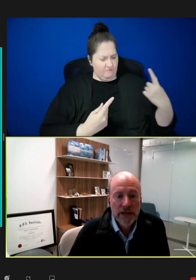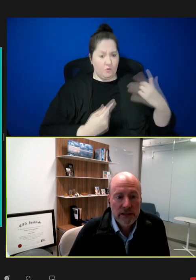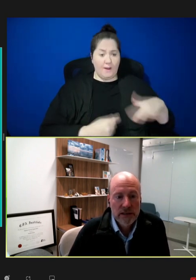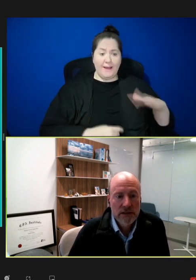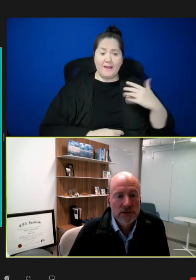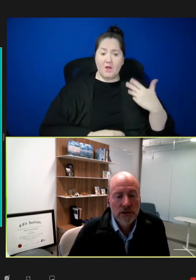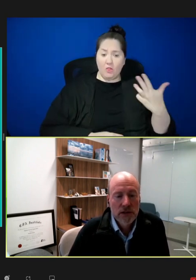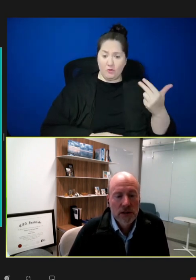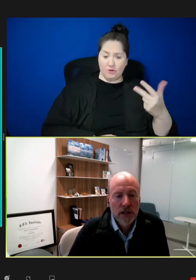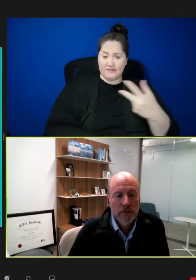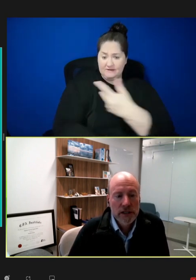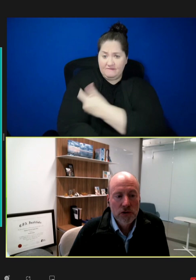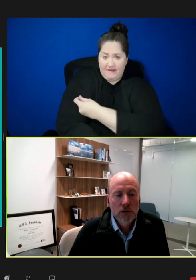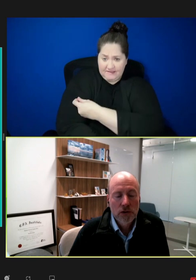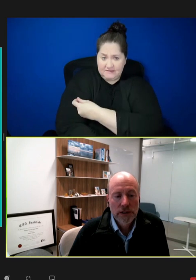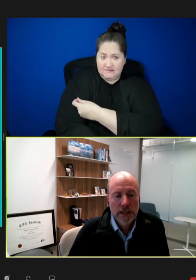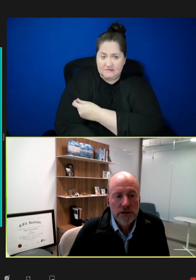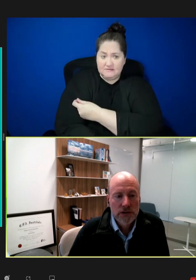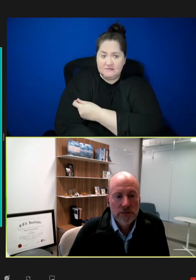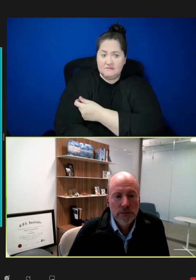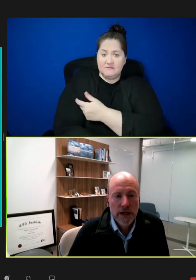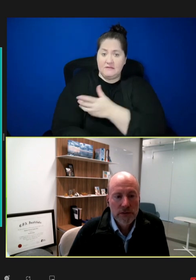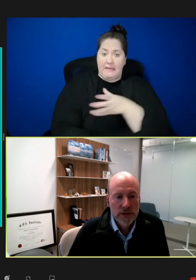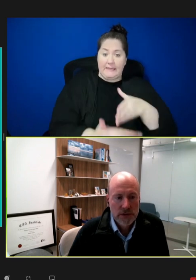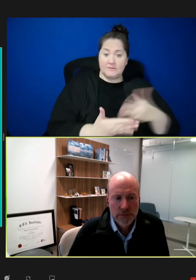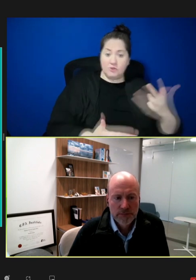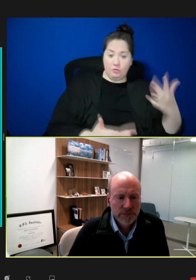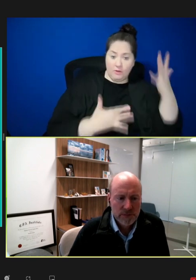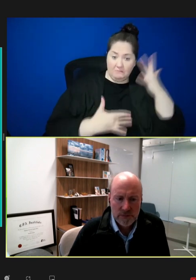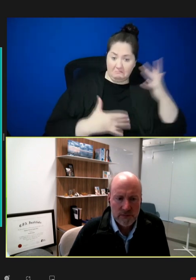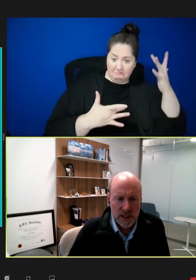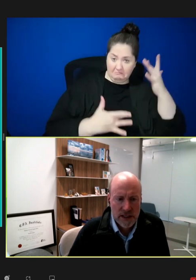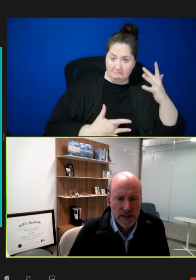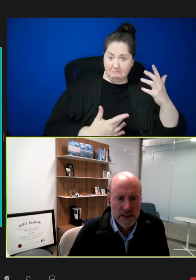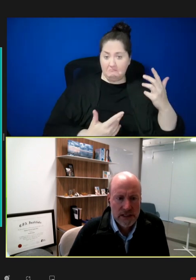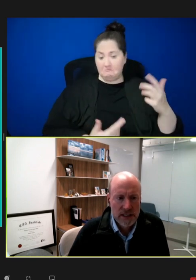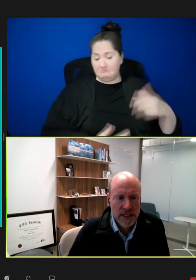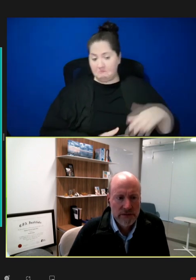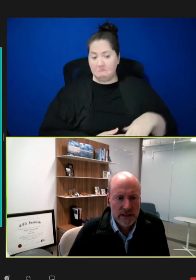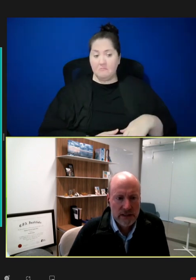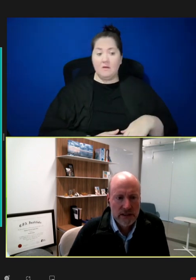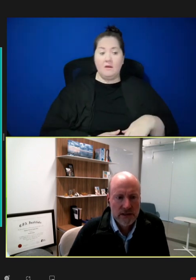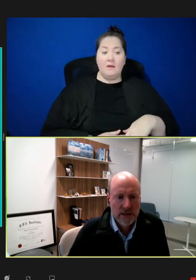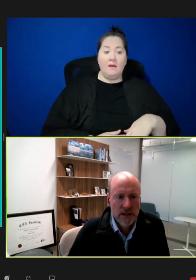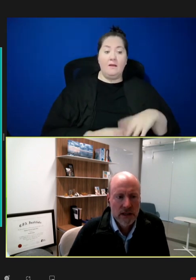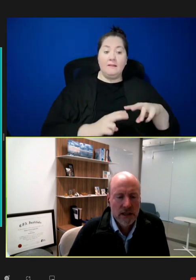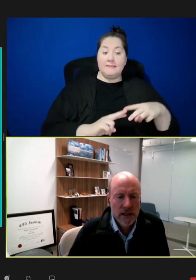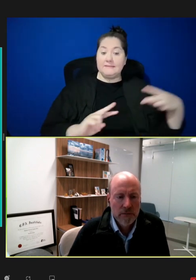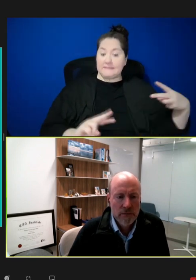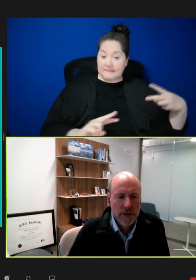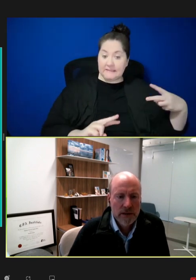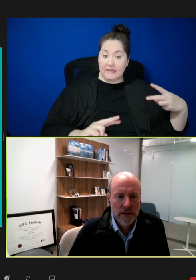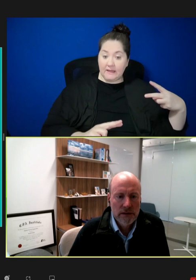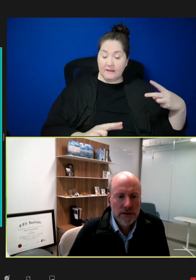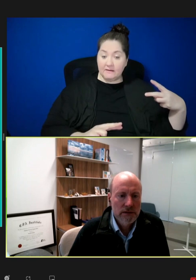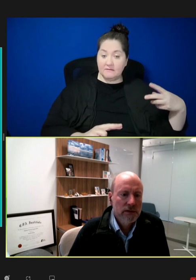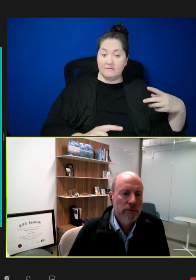vaccines in total going against those three pathogens. And the DNA vaccines in -- coming